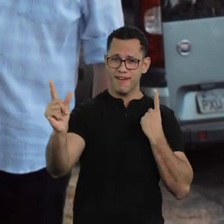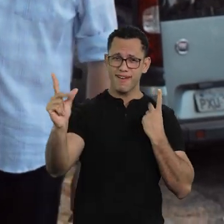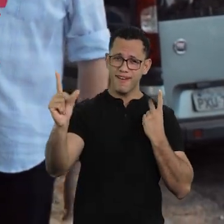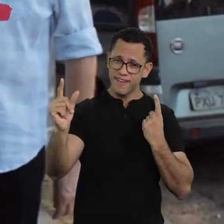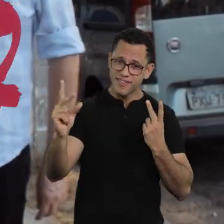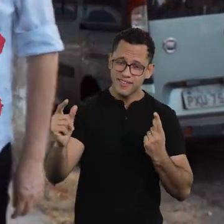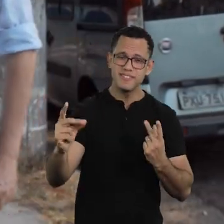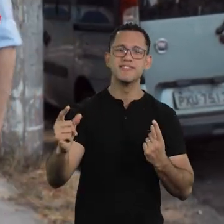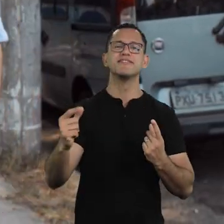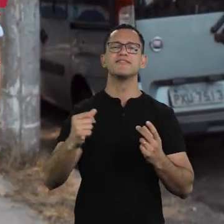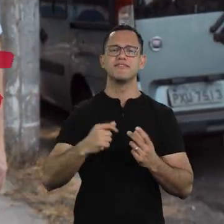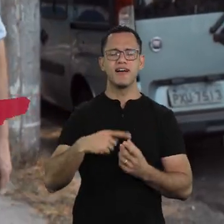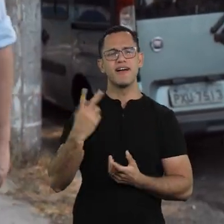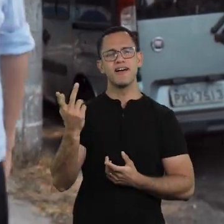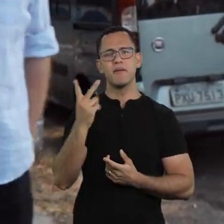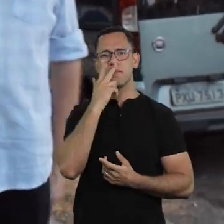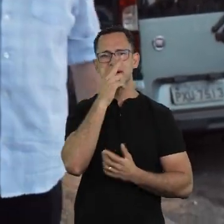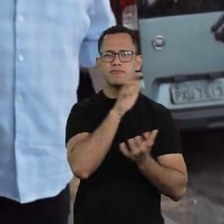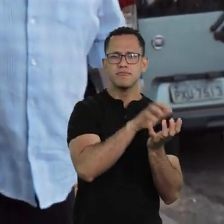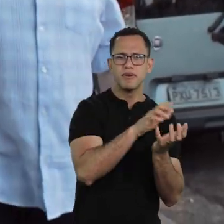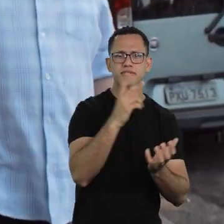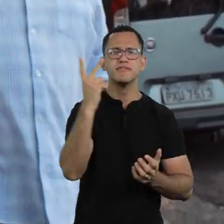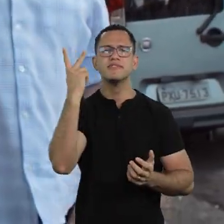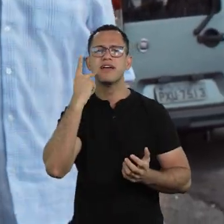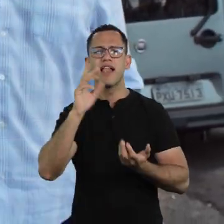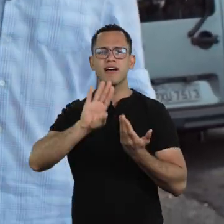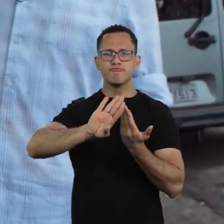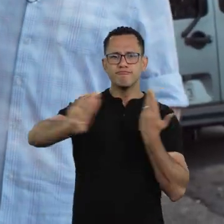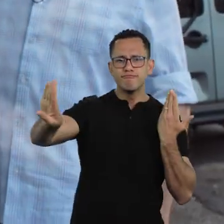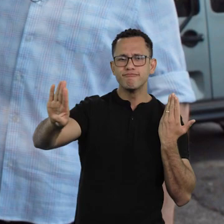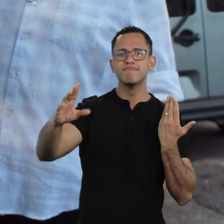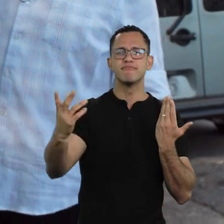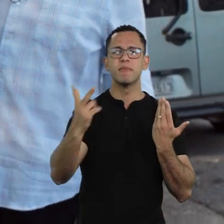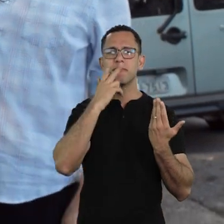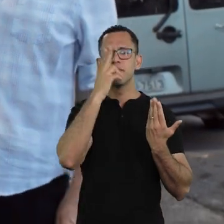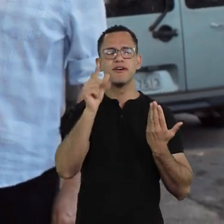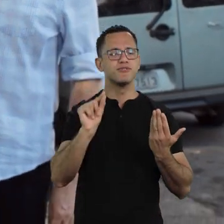Did they break us apart? They separated us. They separated Pernambuco from Ceara. Who did this?